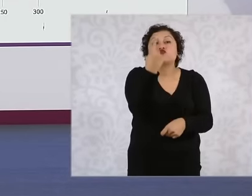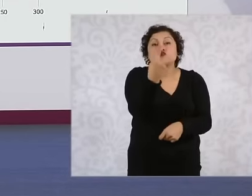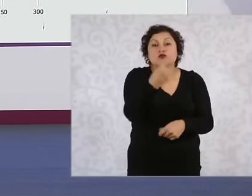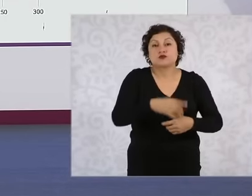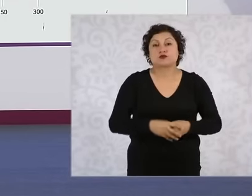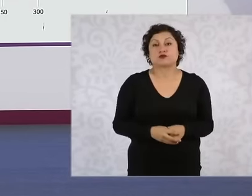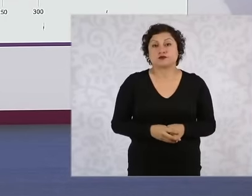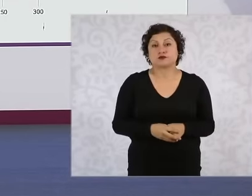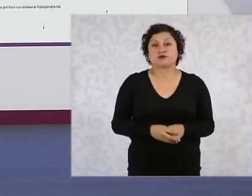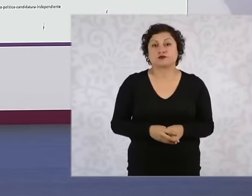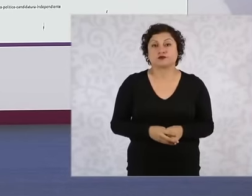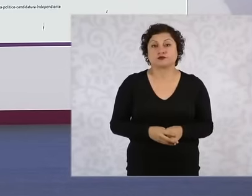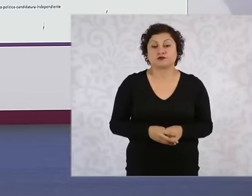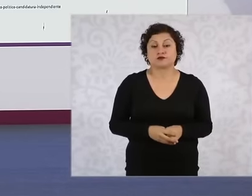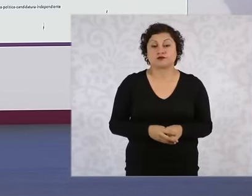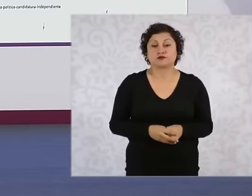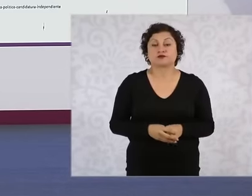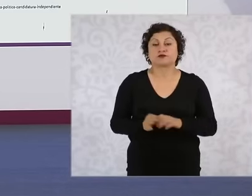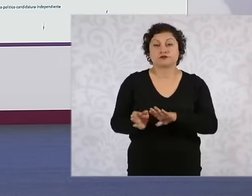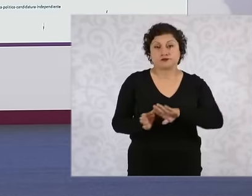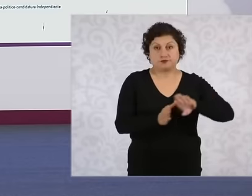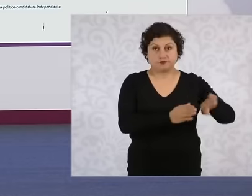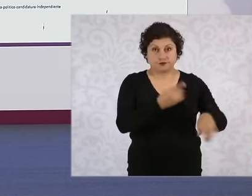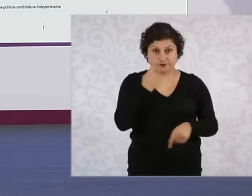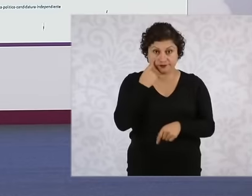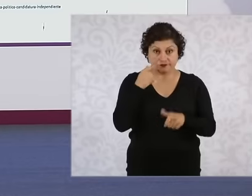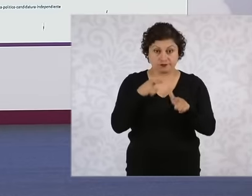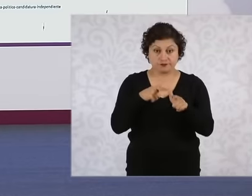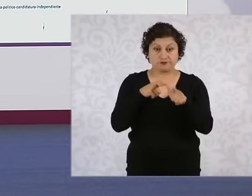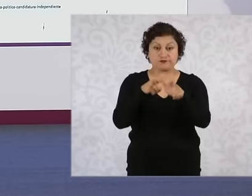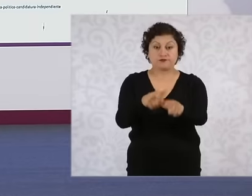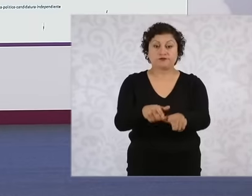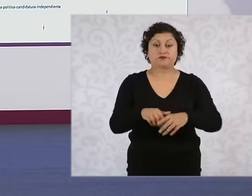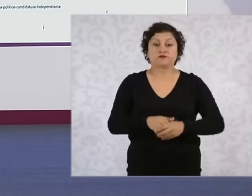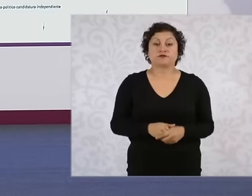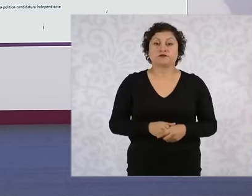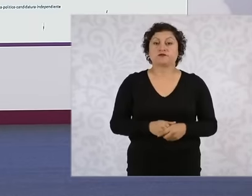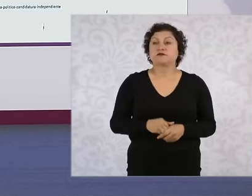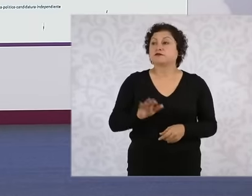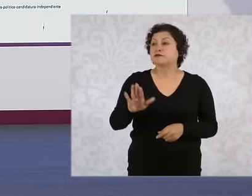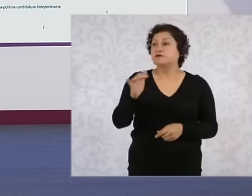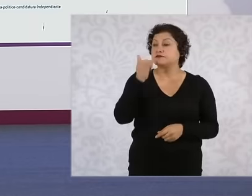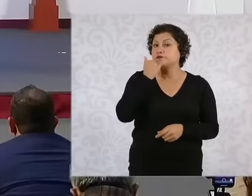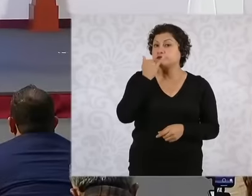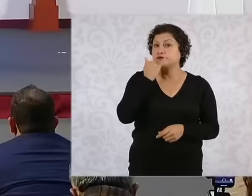. First, if you give me the wording of the